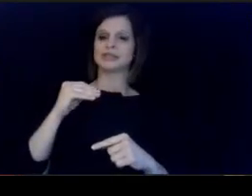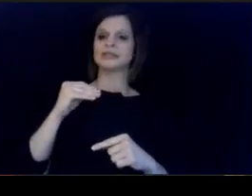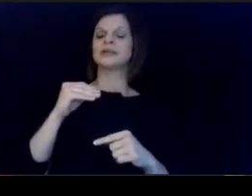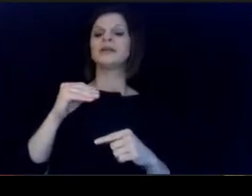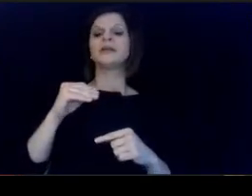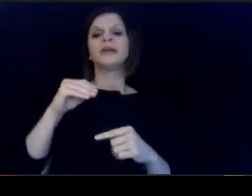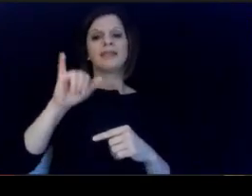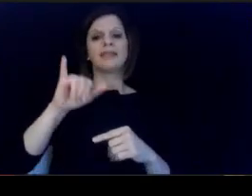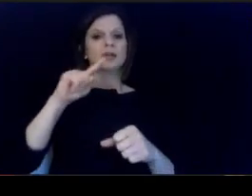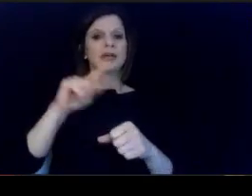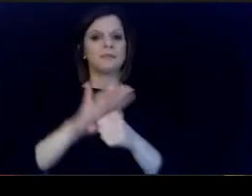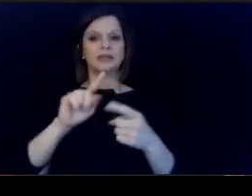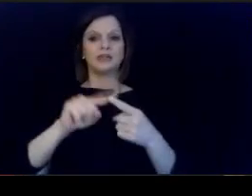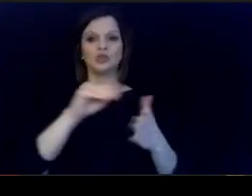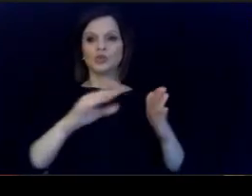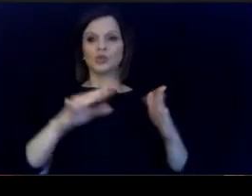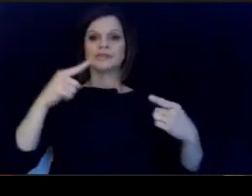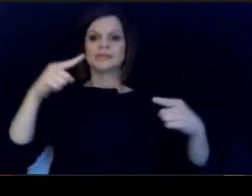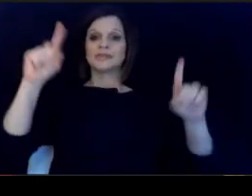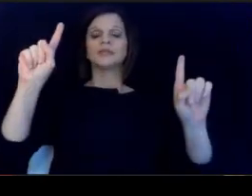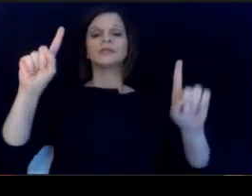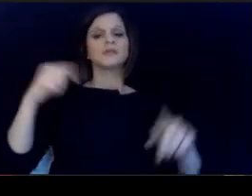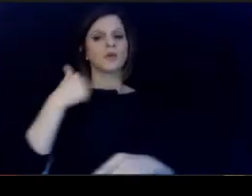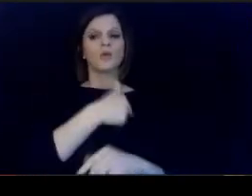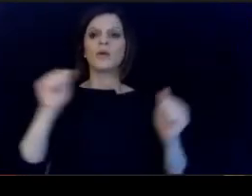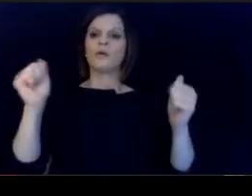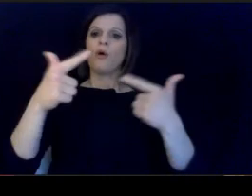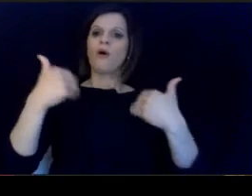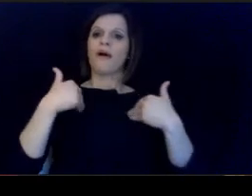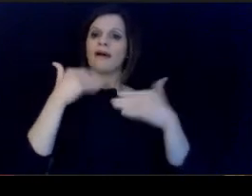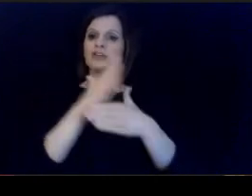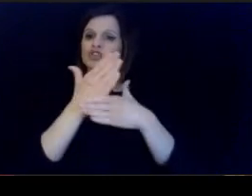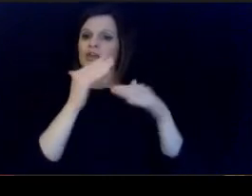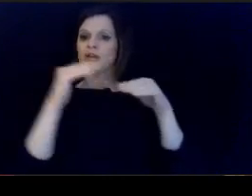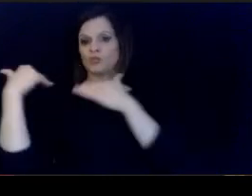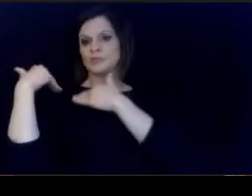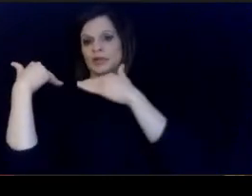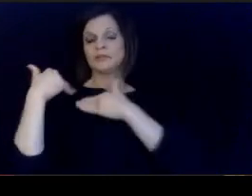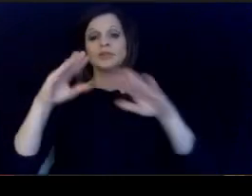Kentucky education leaders have a shared responsibility. to deliver high quality.